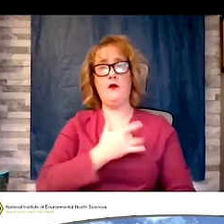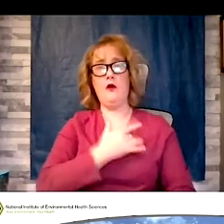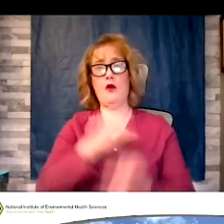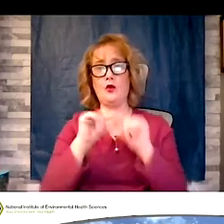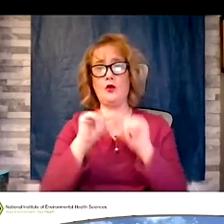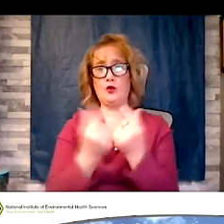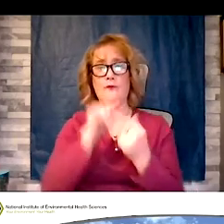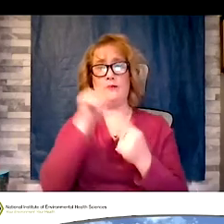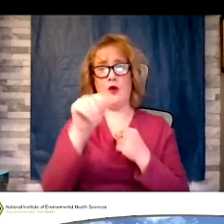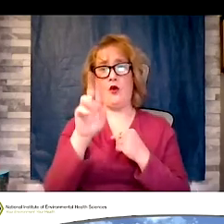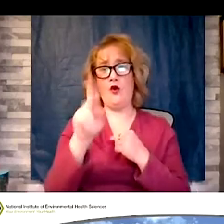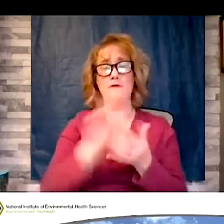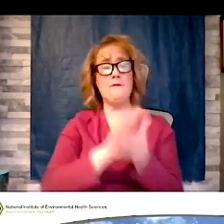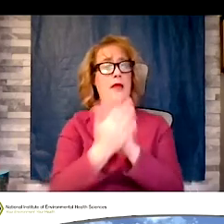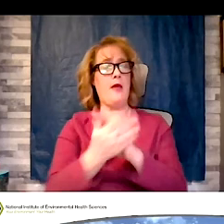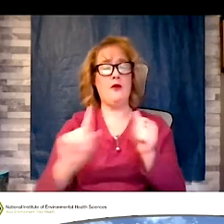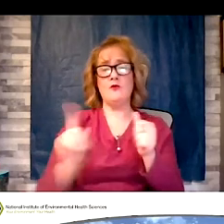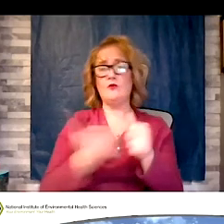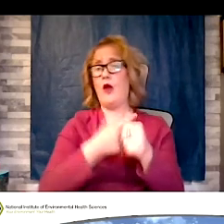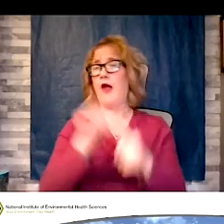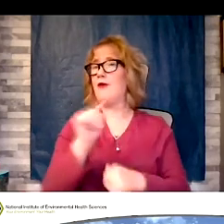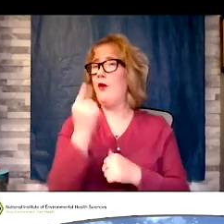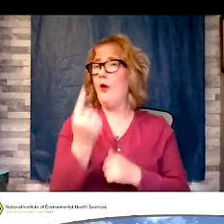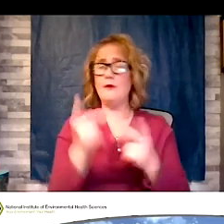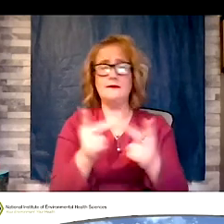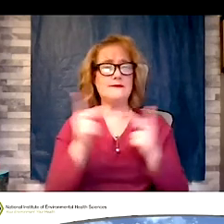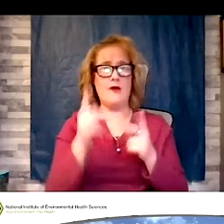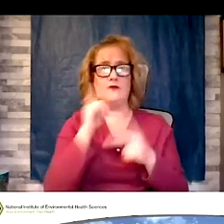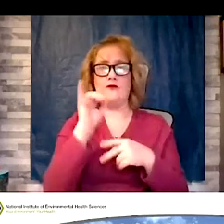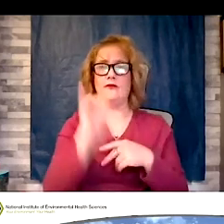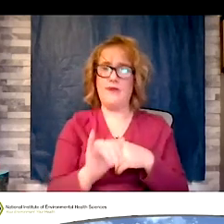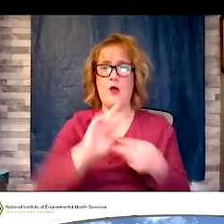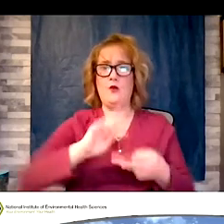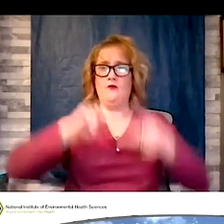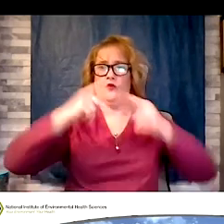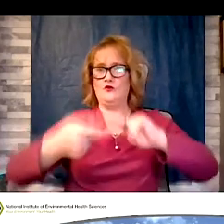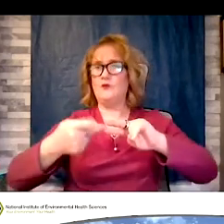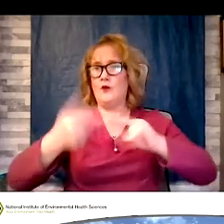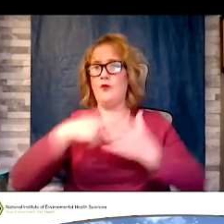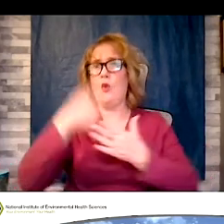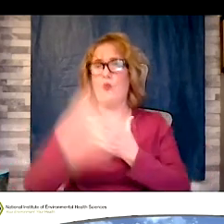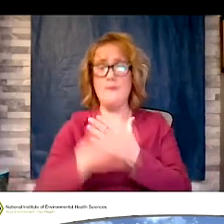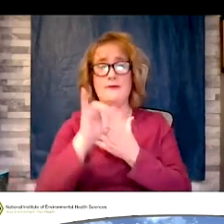the only site for the ORNISH reversal program which Dr. Hatch